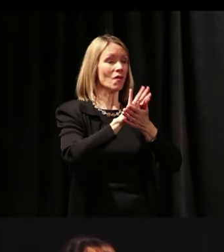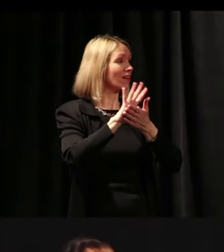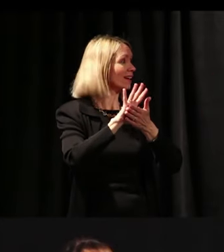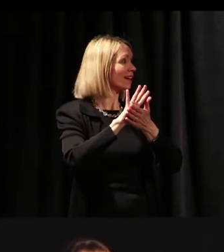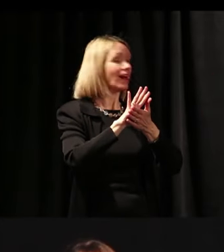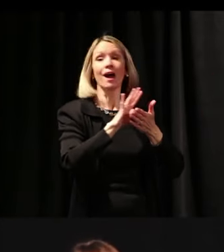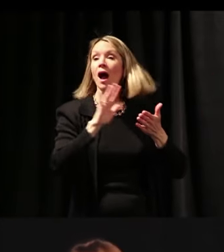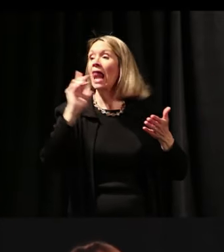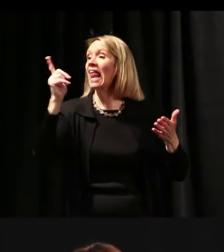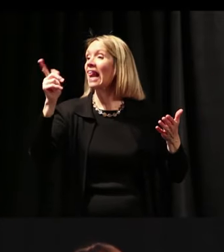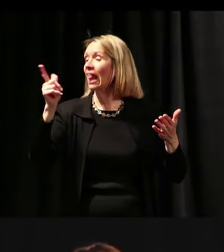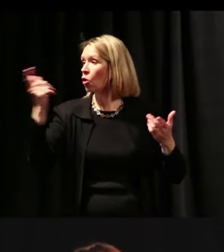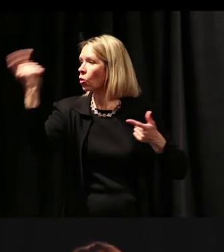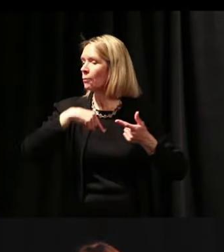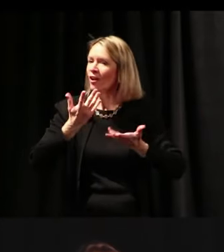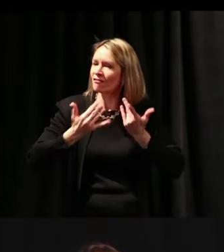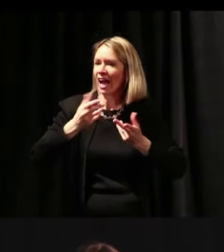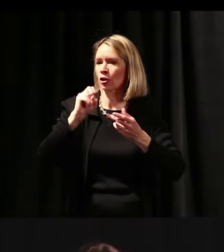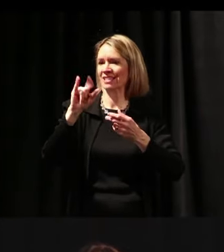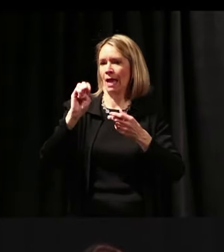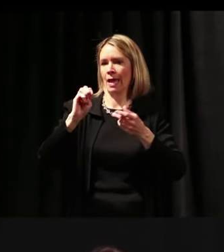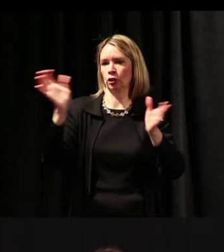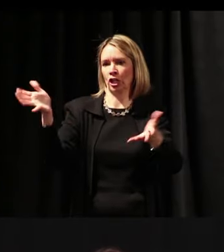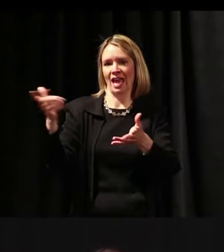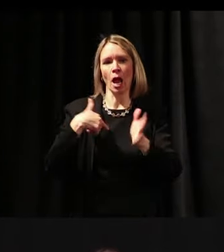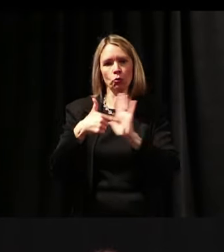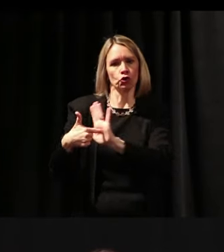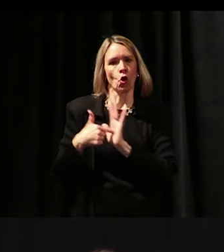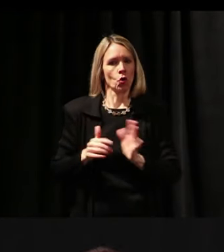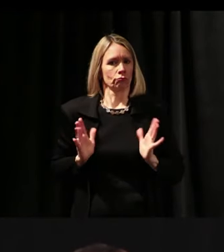Come to a Fireside chat and I'll show it to you. It's very cool, very very cool.